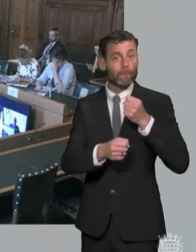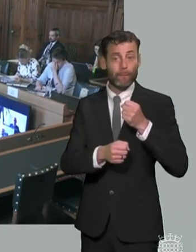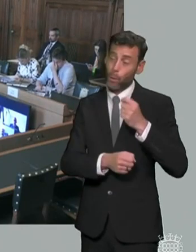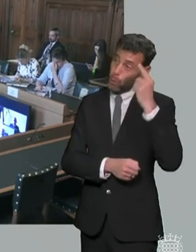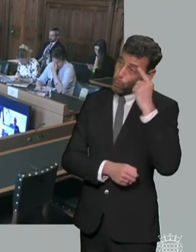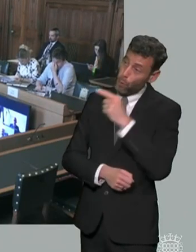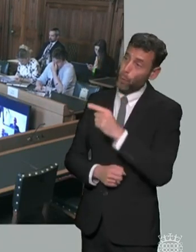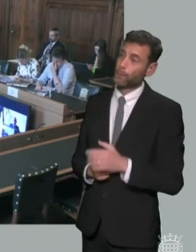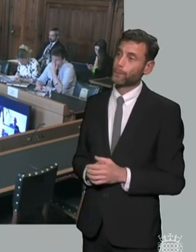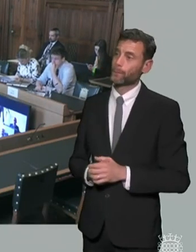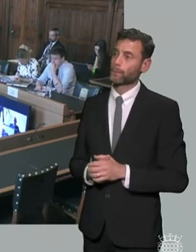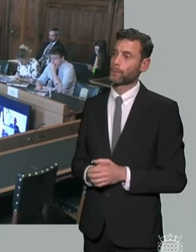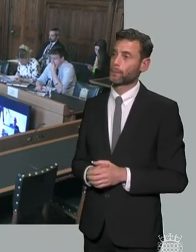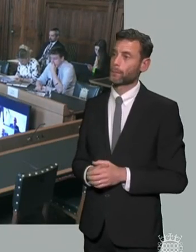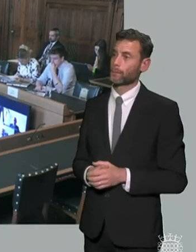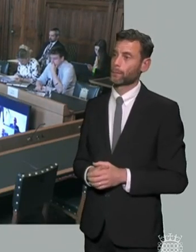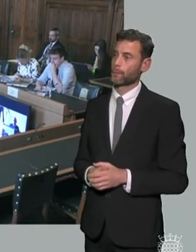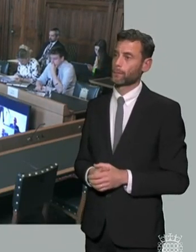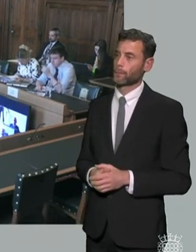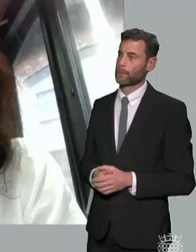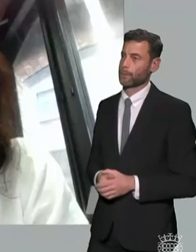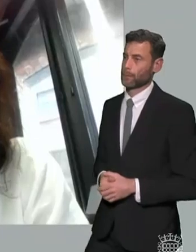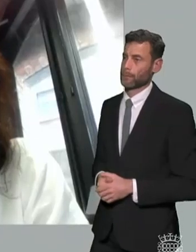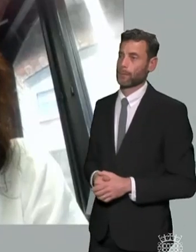would like to comment on that imogen yeah i mean one of the things for me i mean